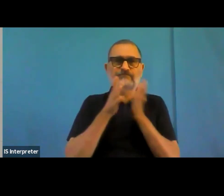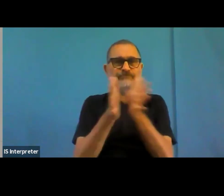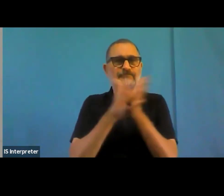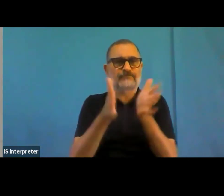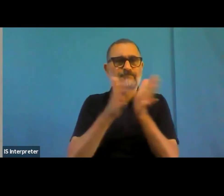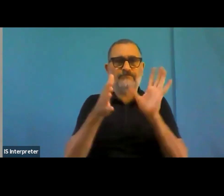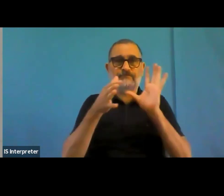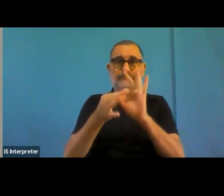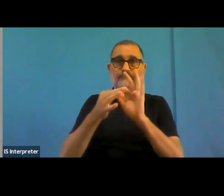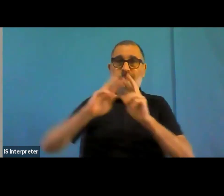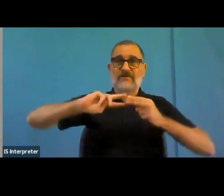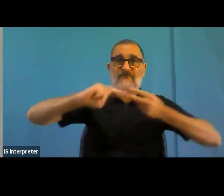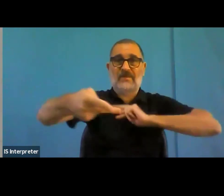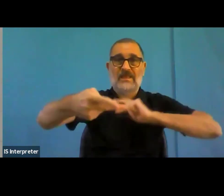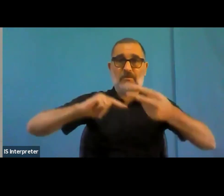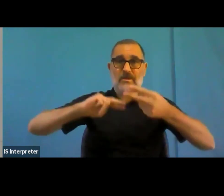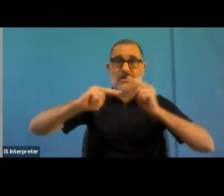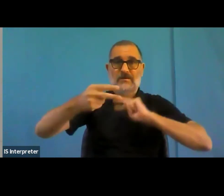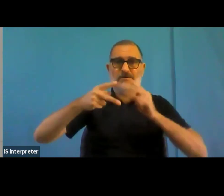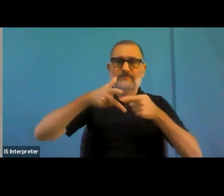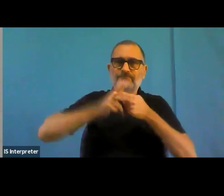And then that means that also the feedback mechanism is missing.